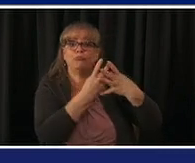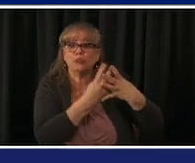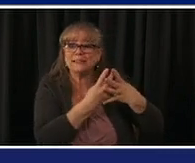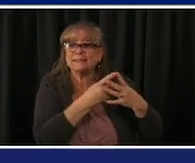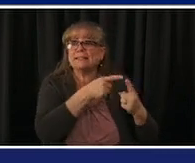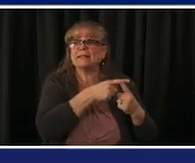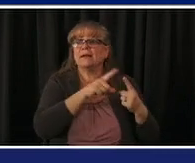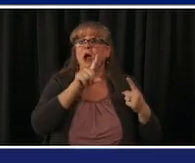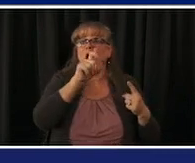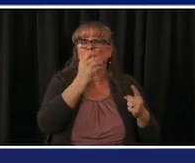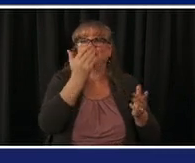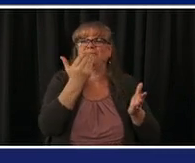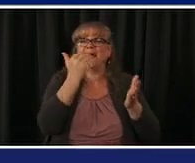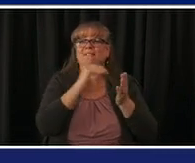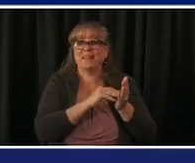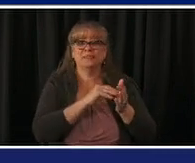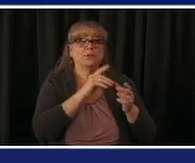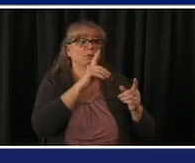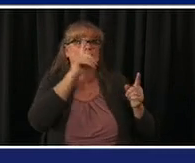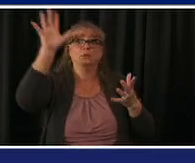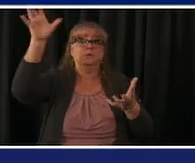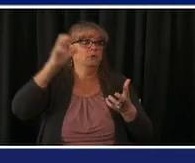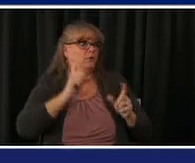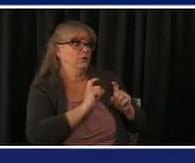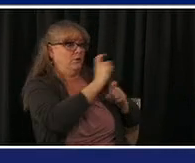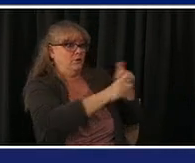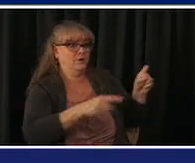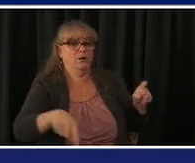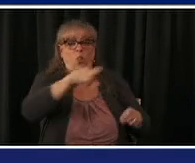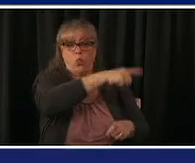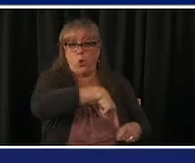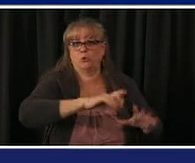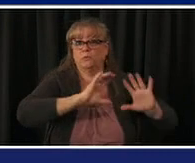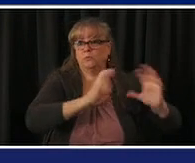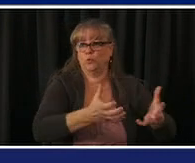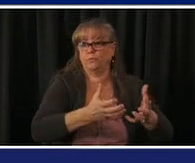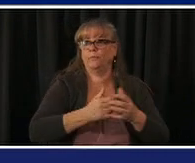weeks going forward we do expect here in april we're being told that pfizer modern are going